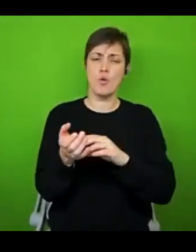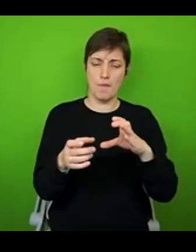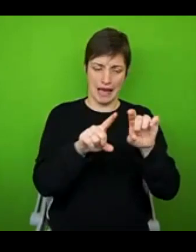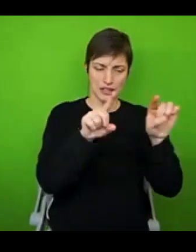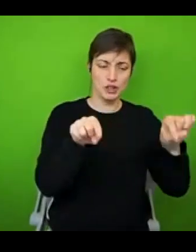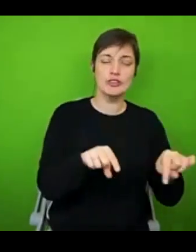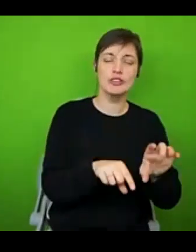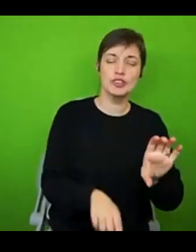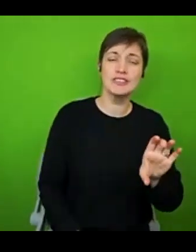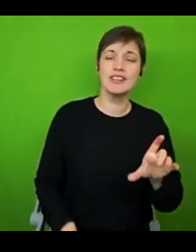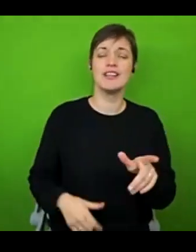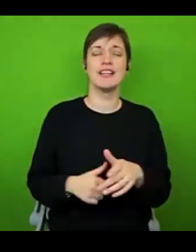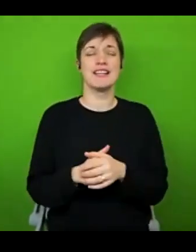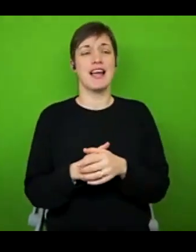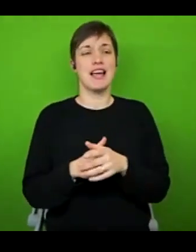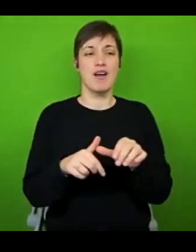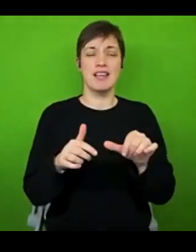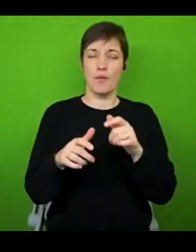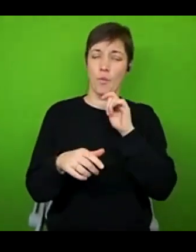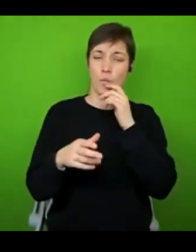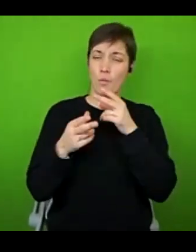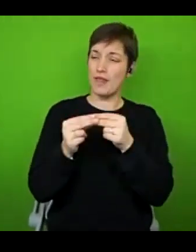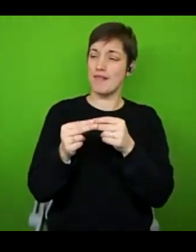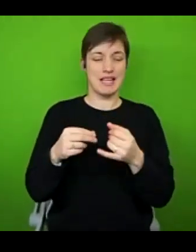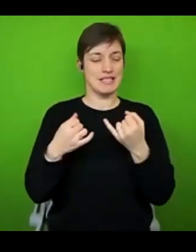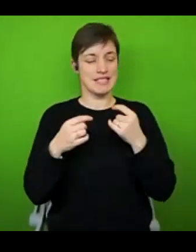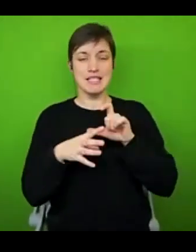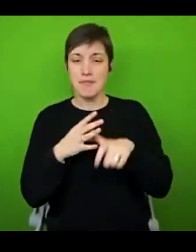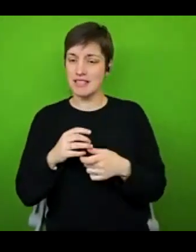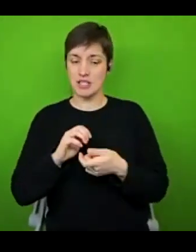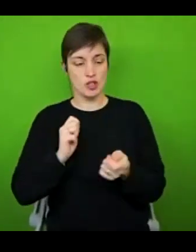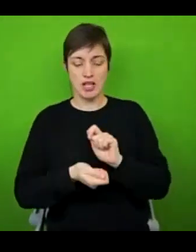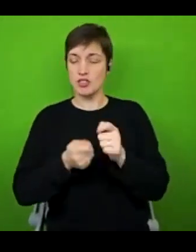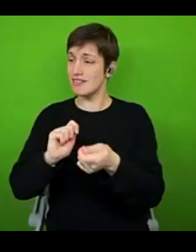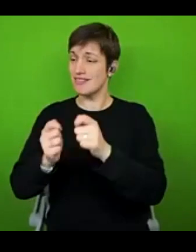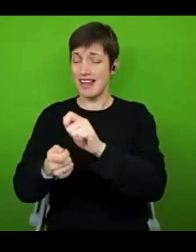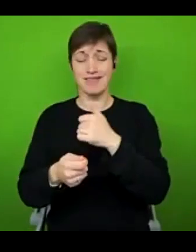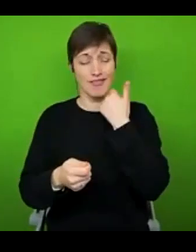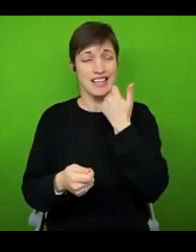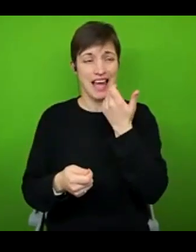to see what your challenges are day to day. And like you said it can change per day too. I'm trying to think if I